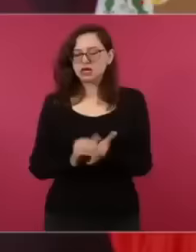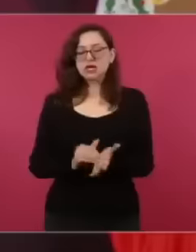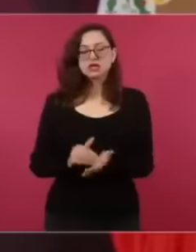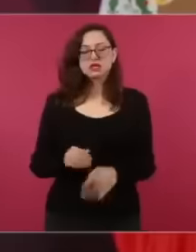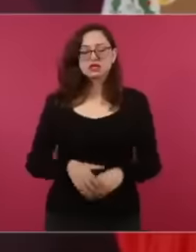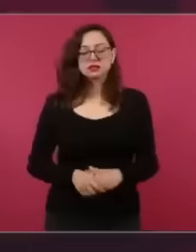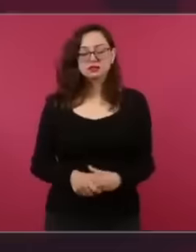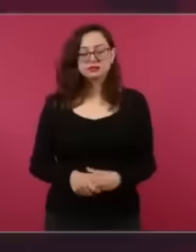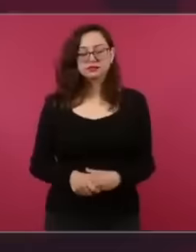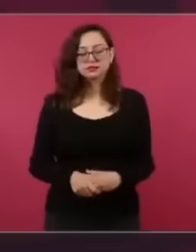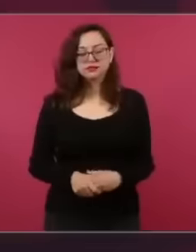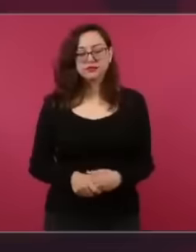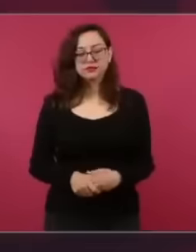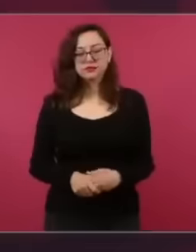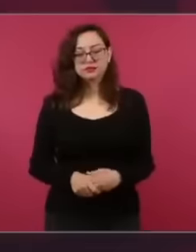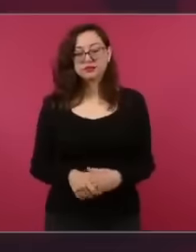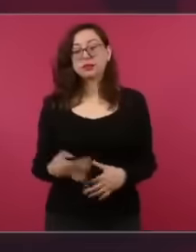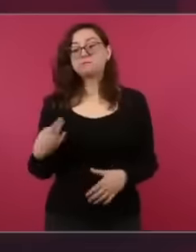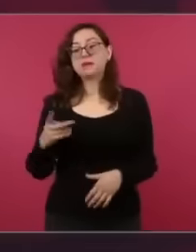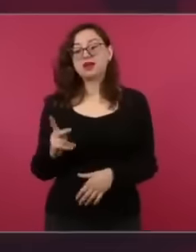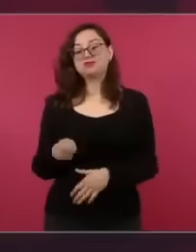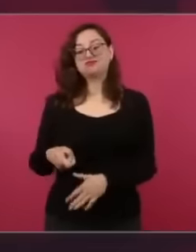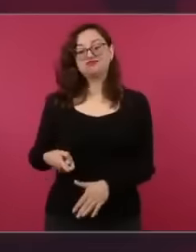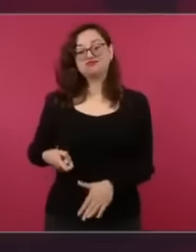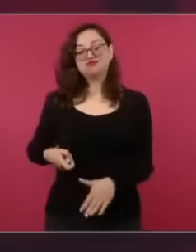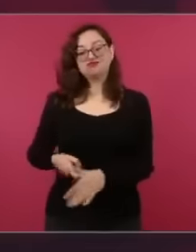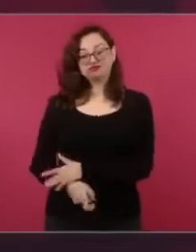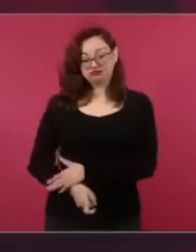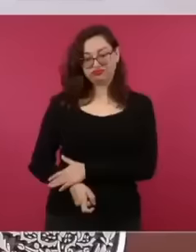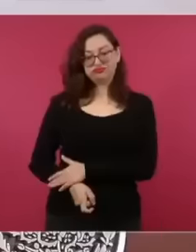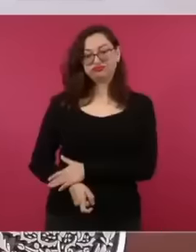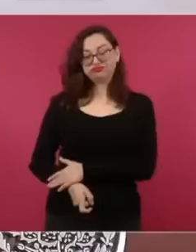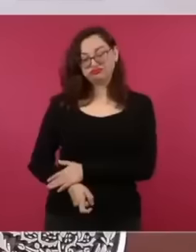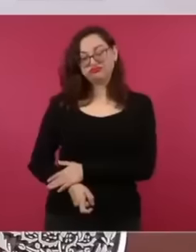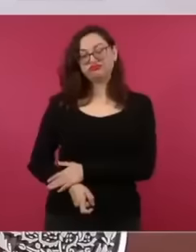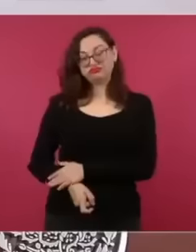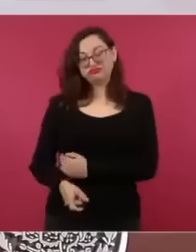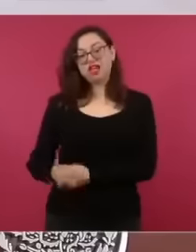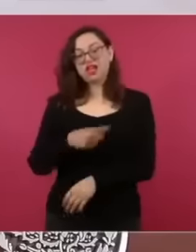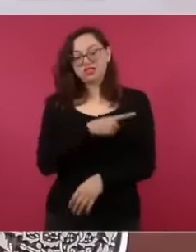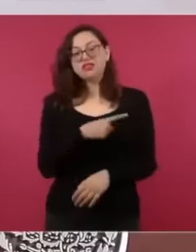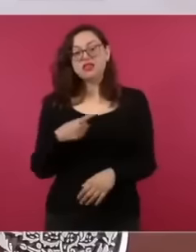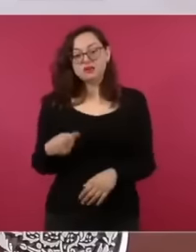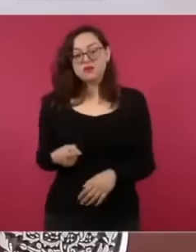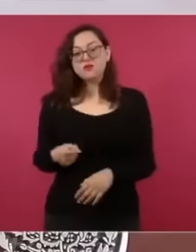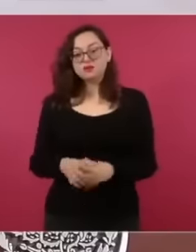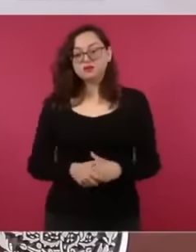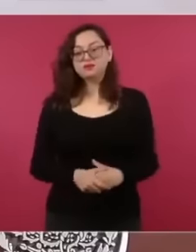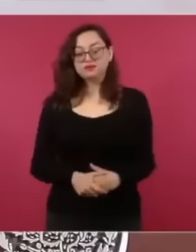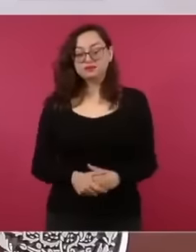I just have to give a Moche of 5000 great